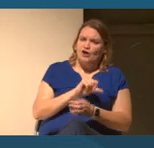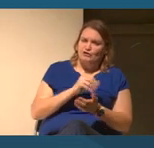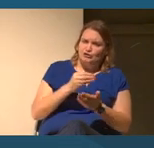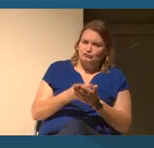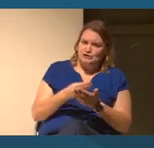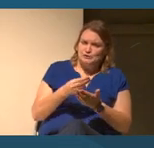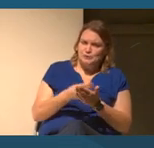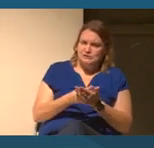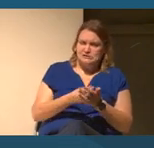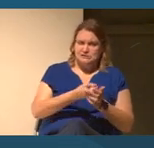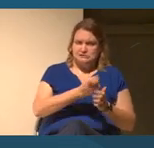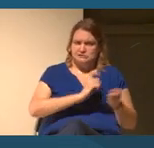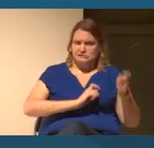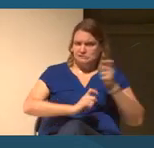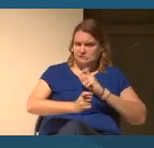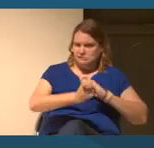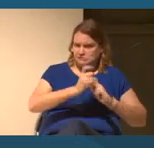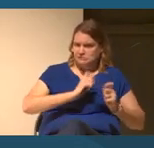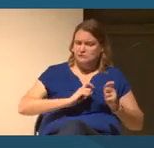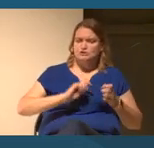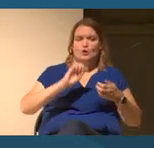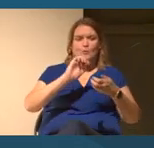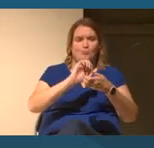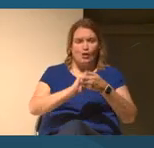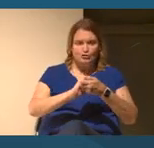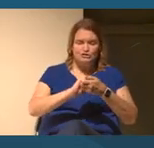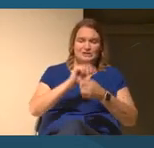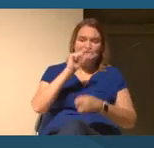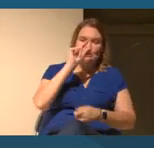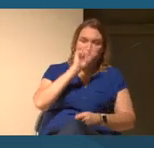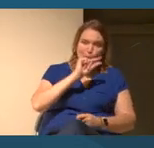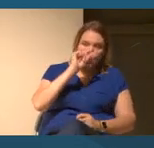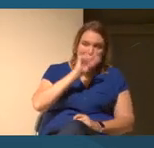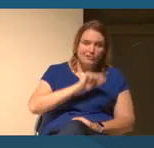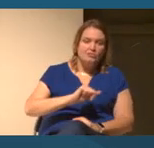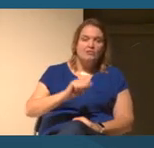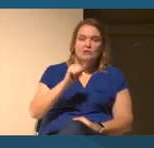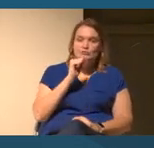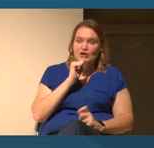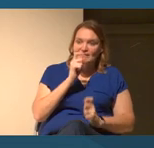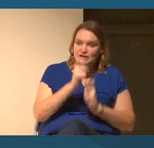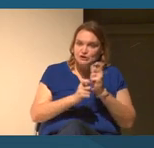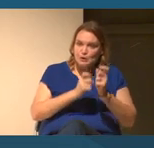And so it's partnerships like Google and private donors who really help us close that gap so